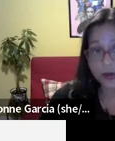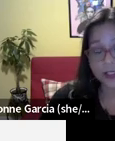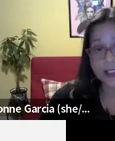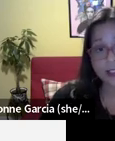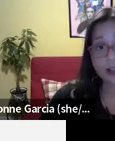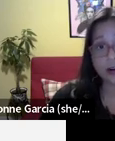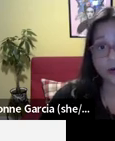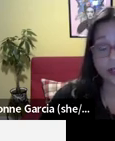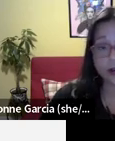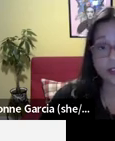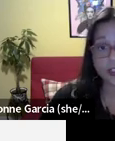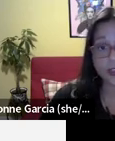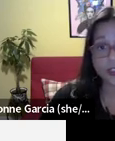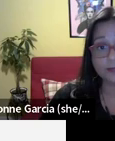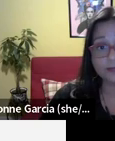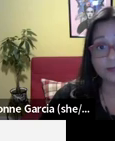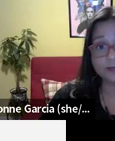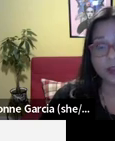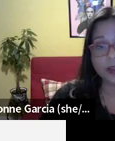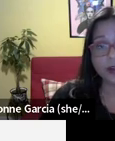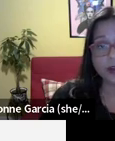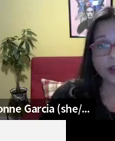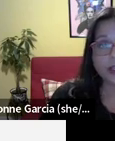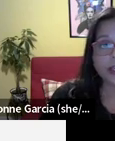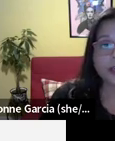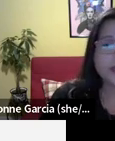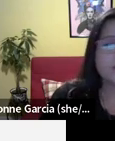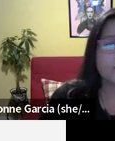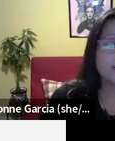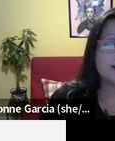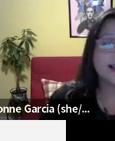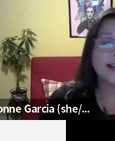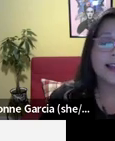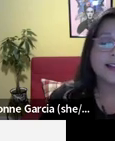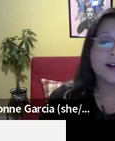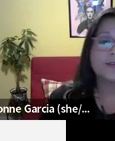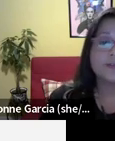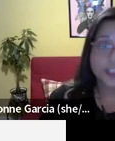It includes removing slavery as punishment for crime that currently sits in our work.